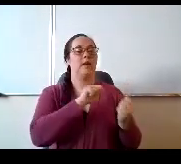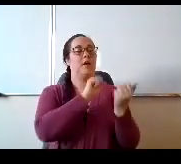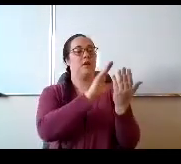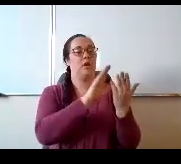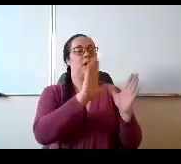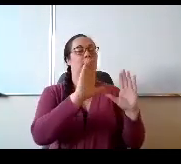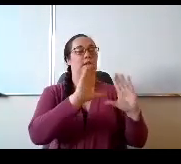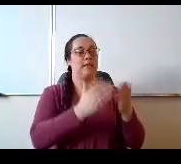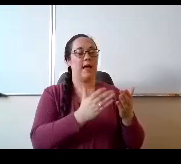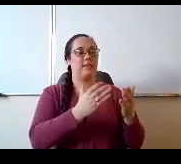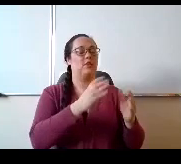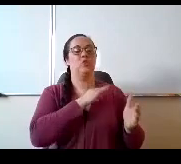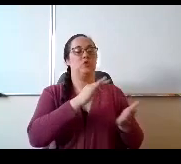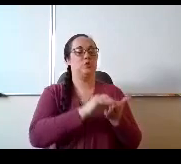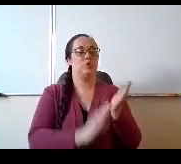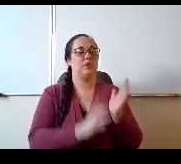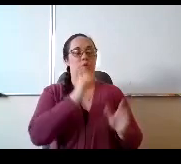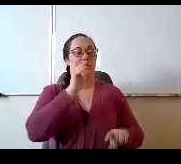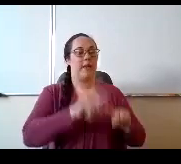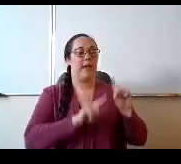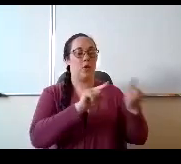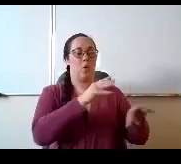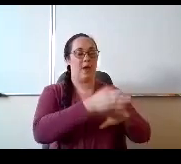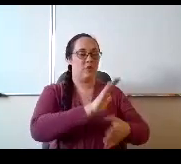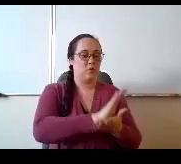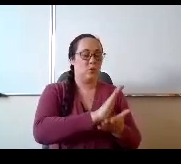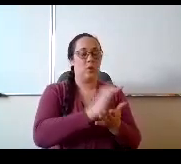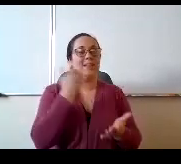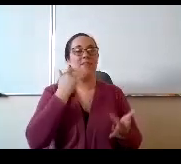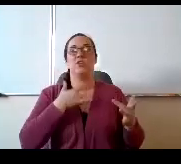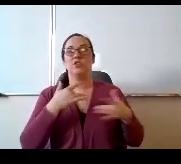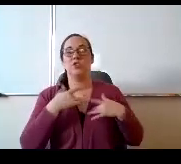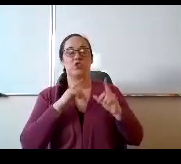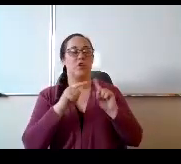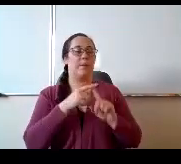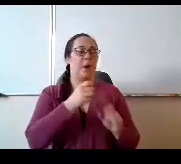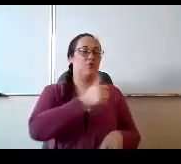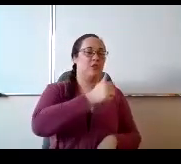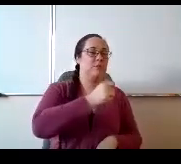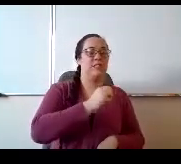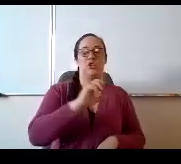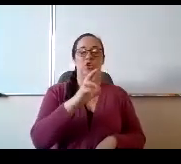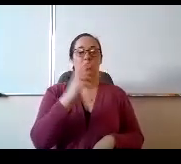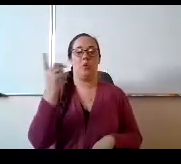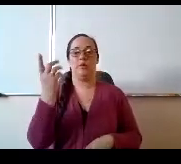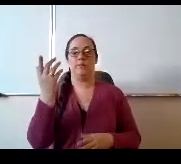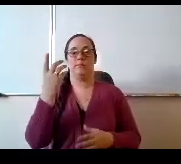there's transportation concerns or or parent constraints on that, and so we're trying to meet